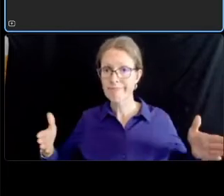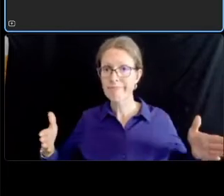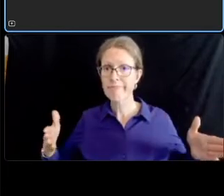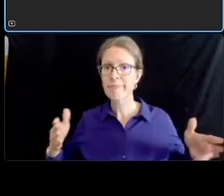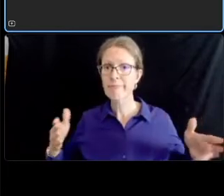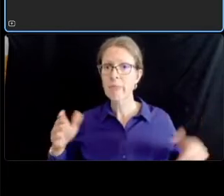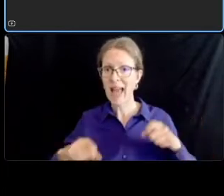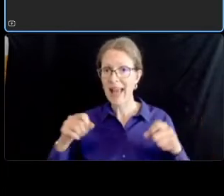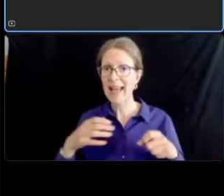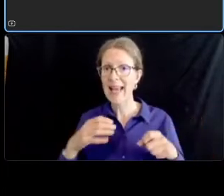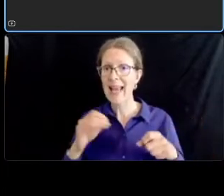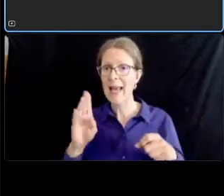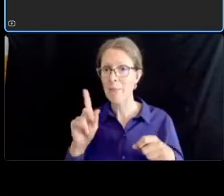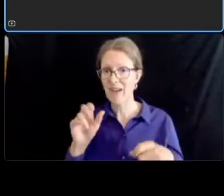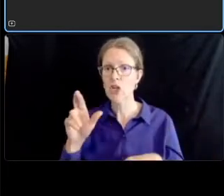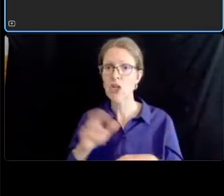the stop controlled intersection at